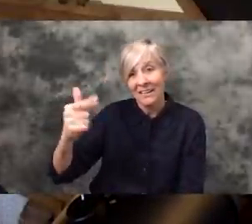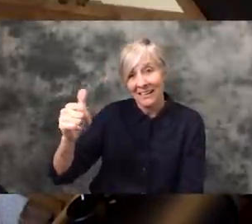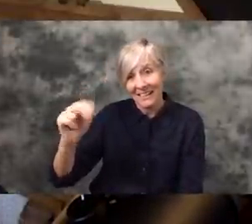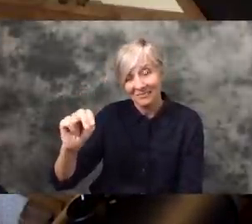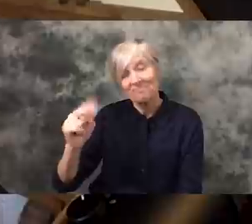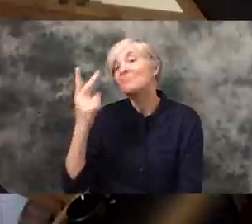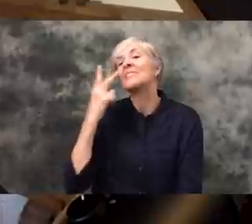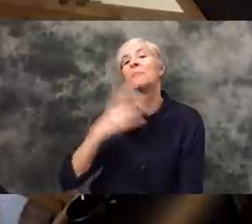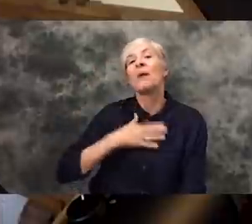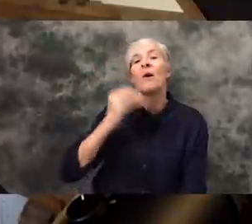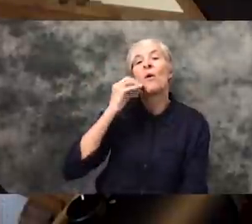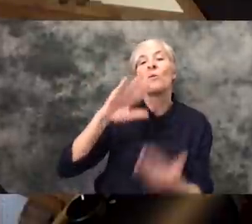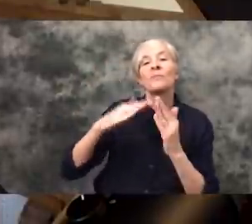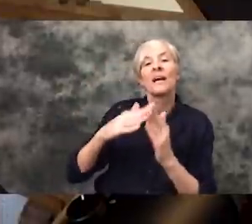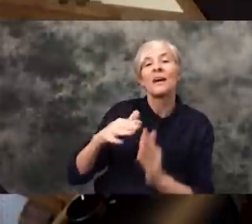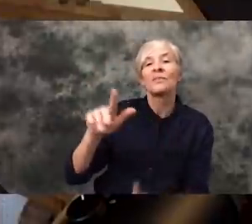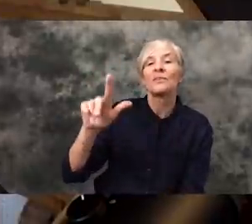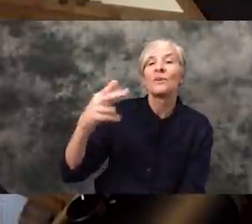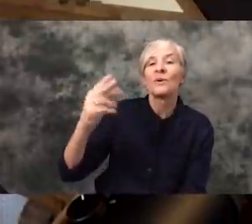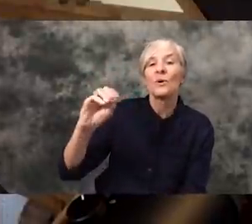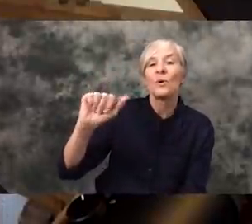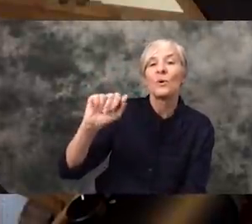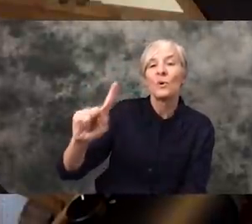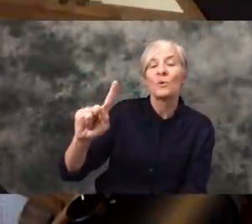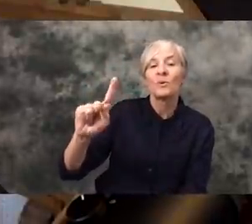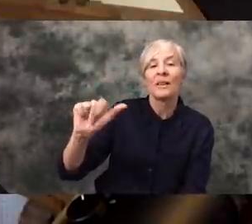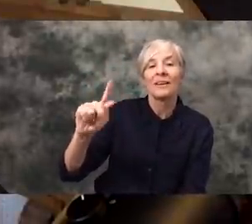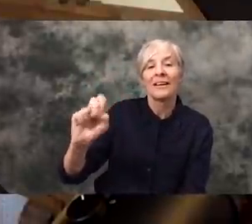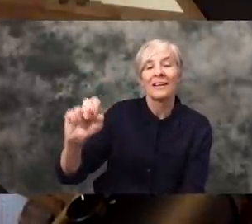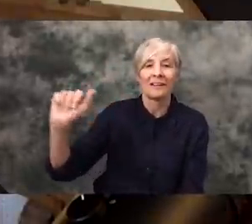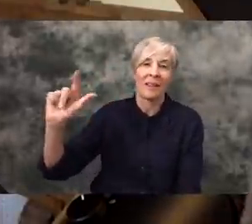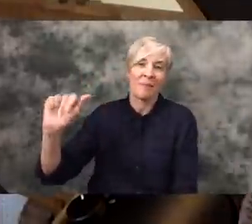are like back in my hometown of Opelika, Alabama